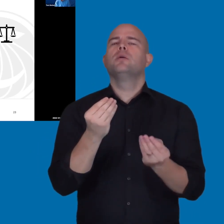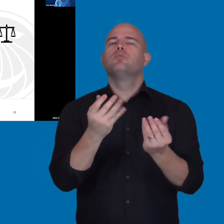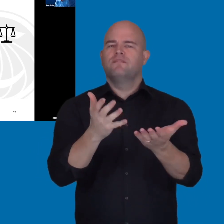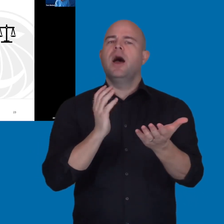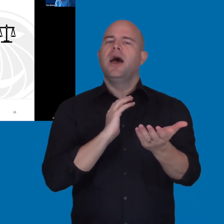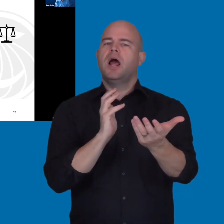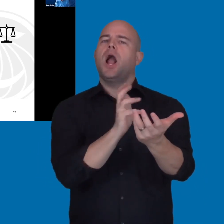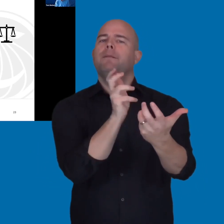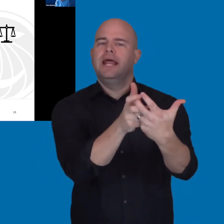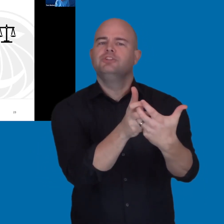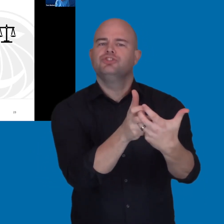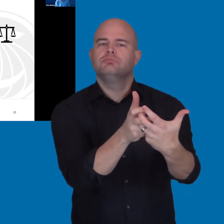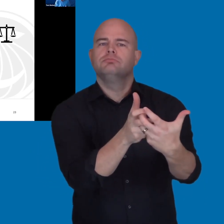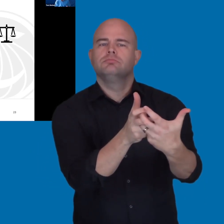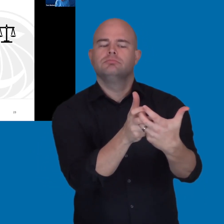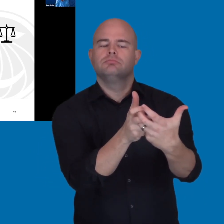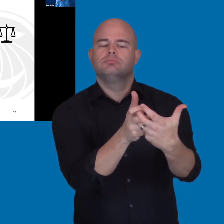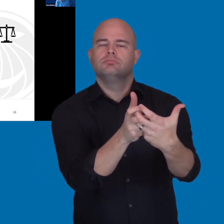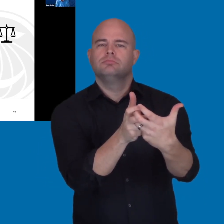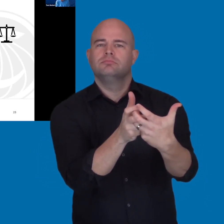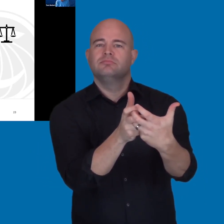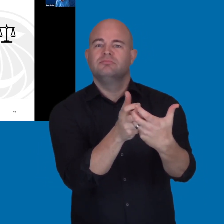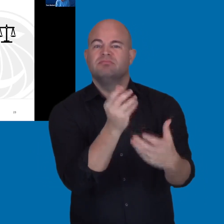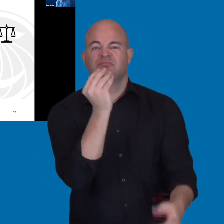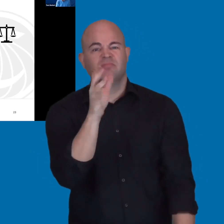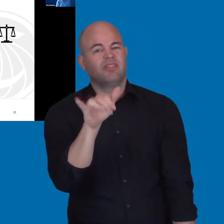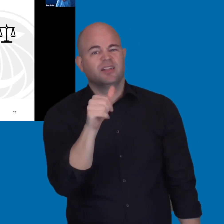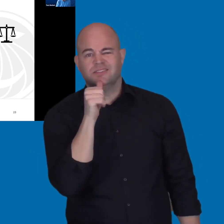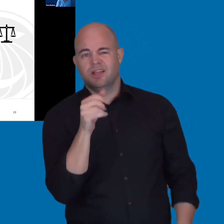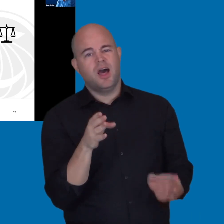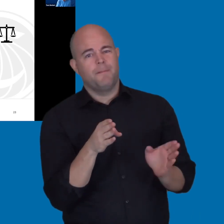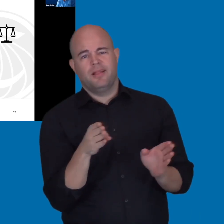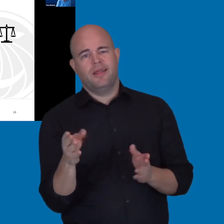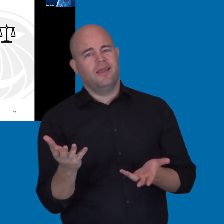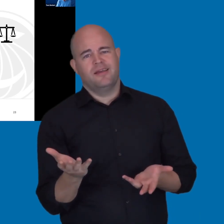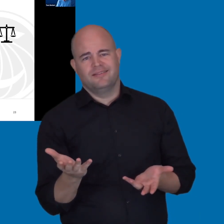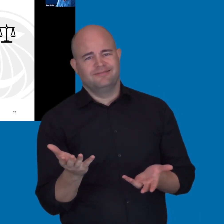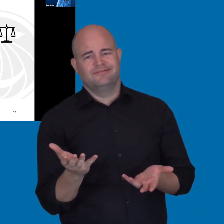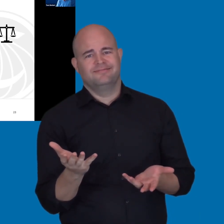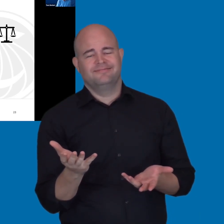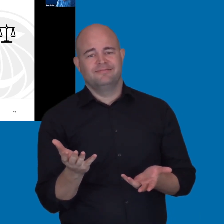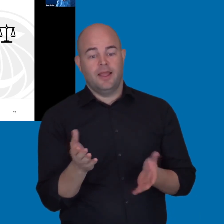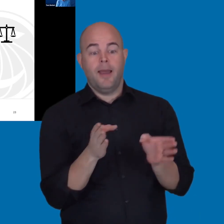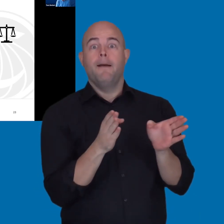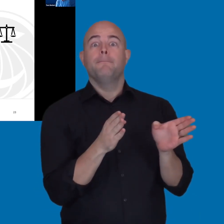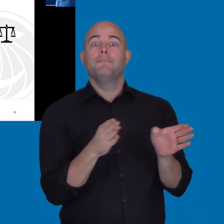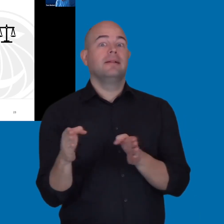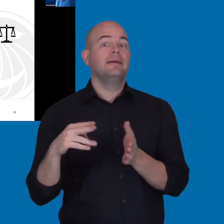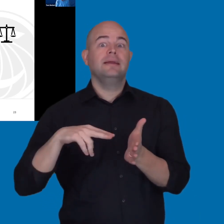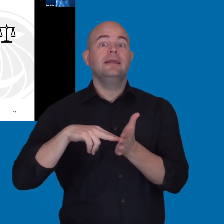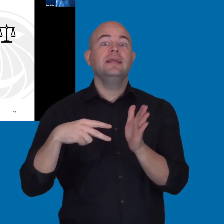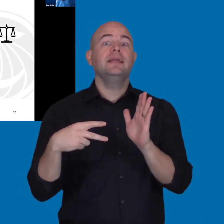That's our plan." Well, that's not a plan. So, what a plan is, is a something